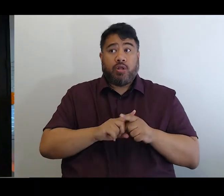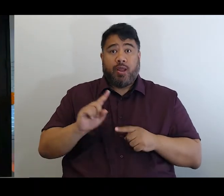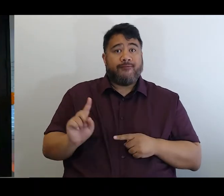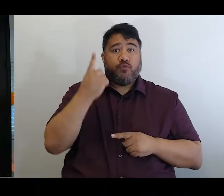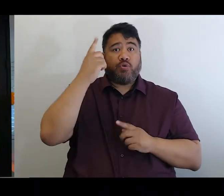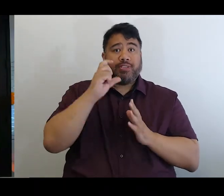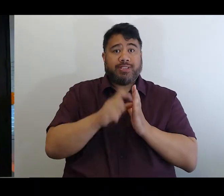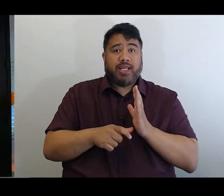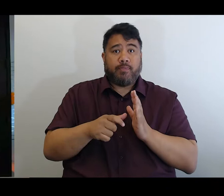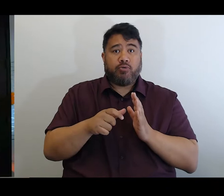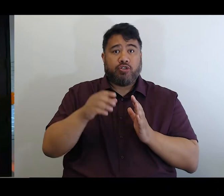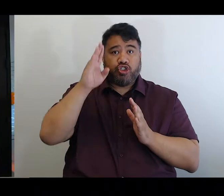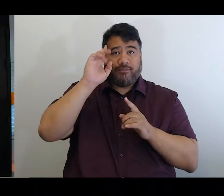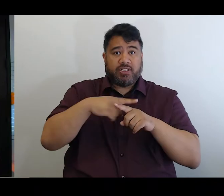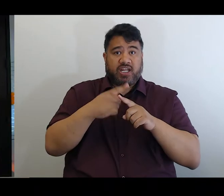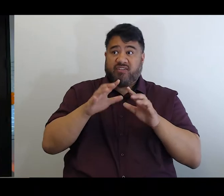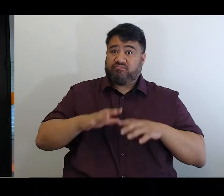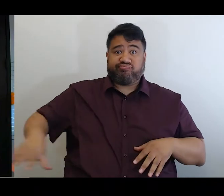I took up the role on the first of September.